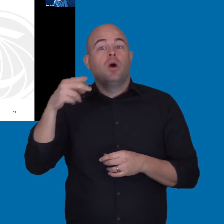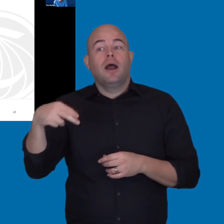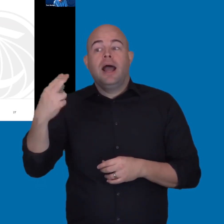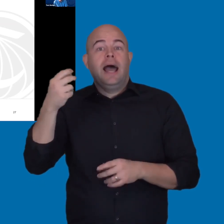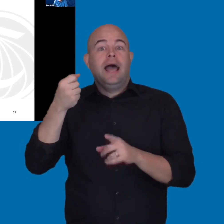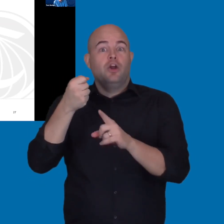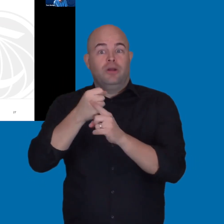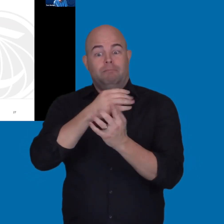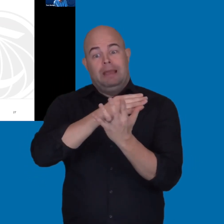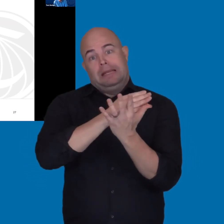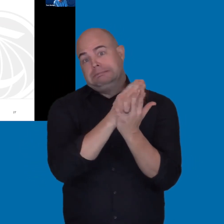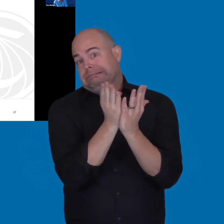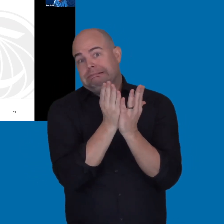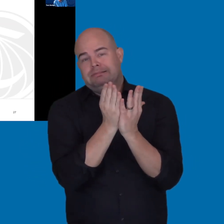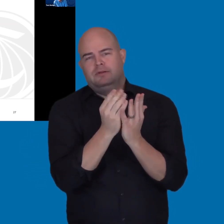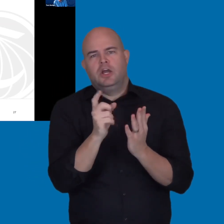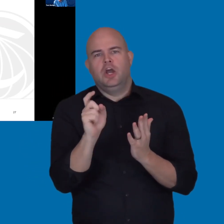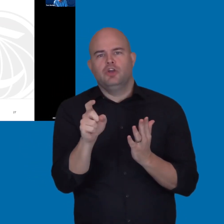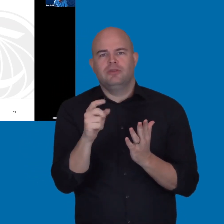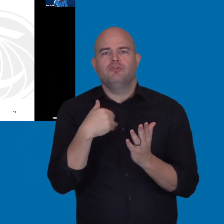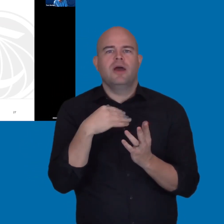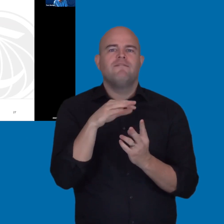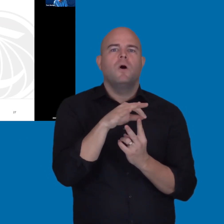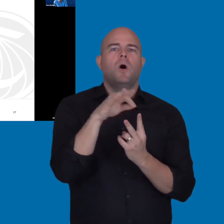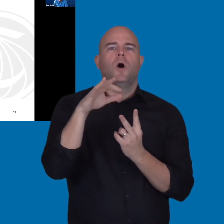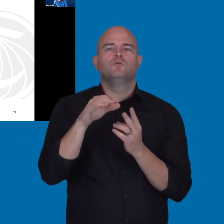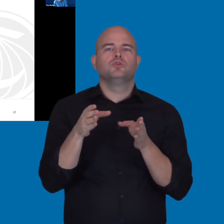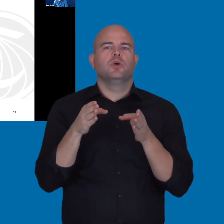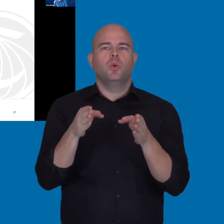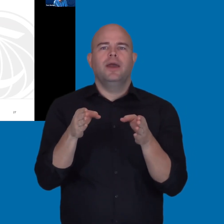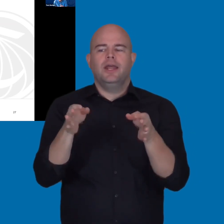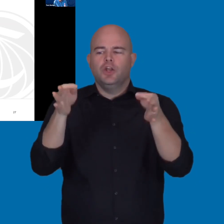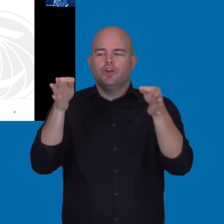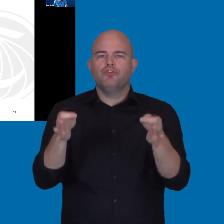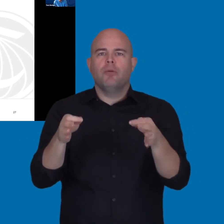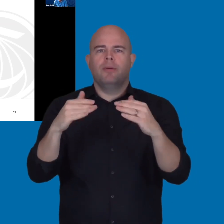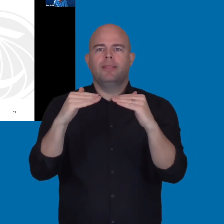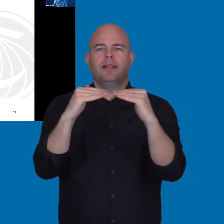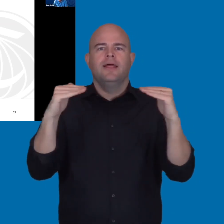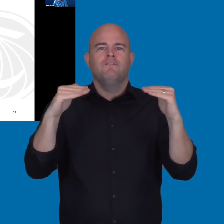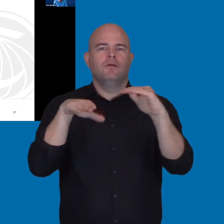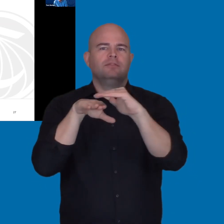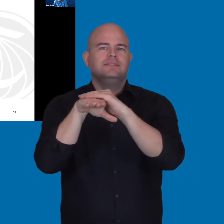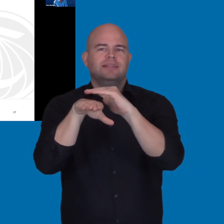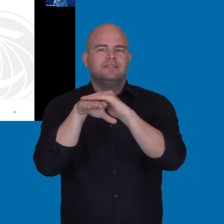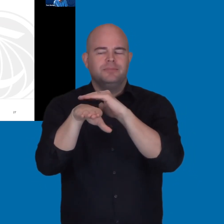But for the higher impact things, "then what" is you need to have a way, an alternate way